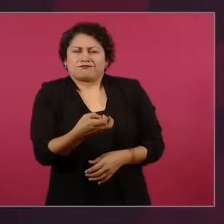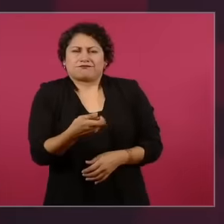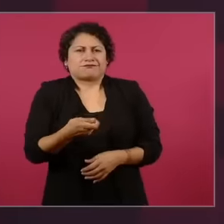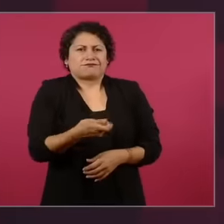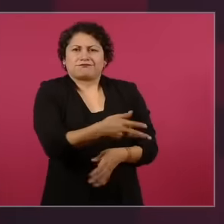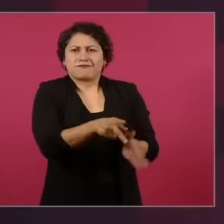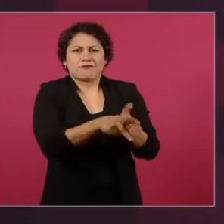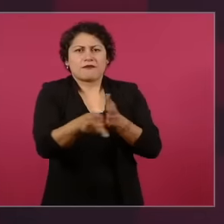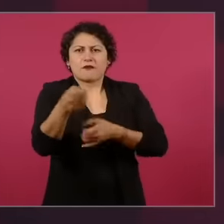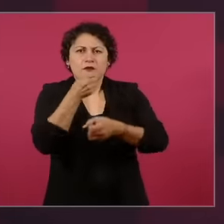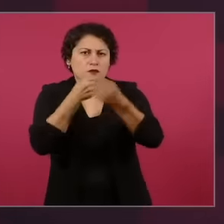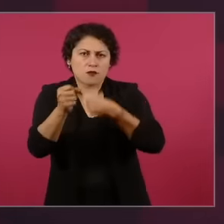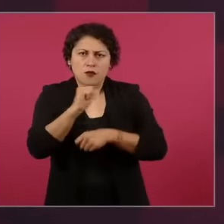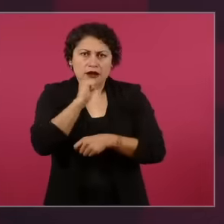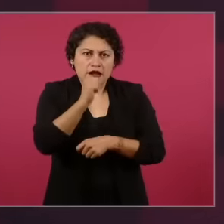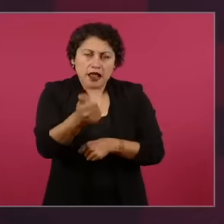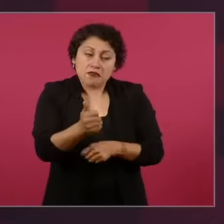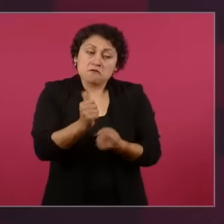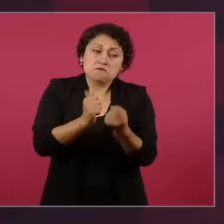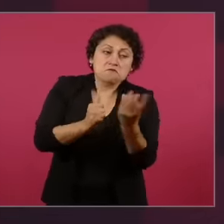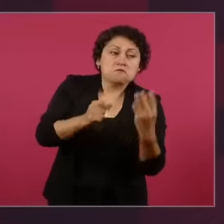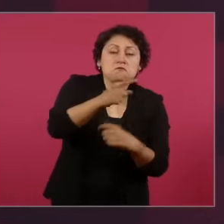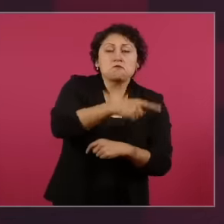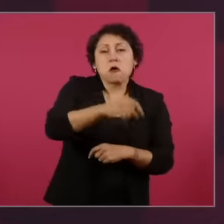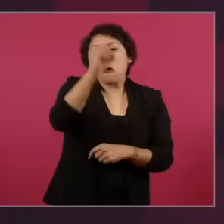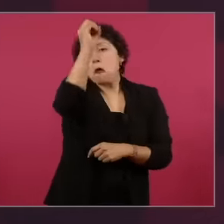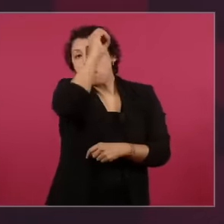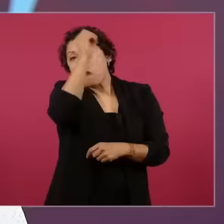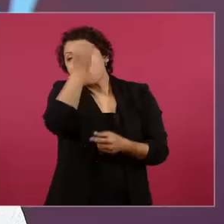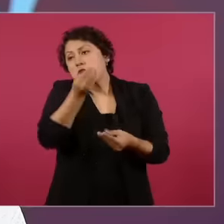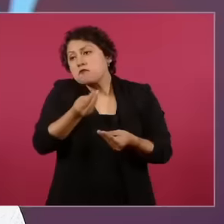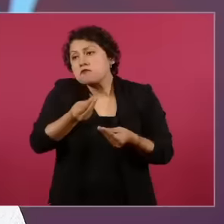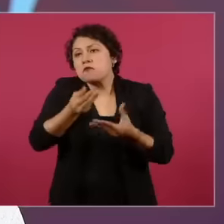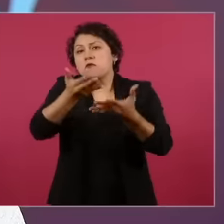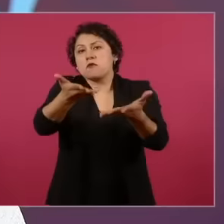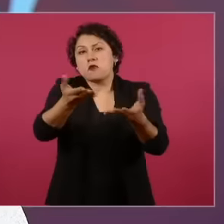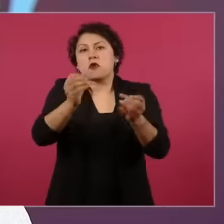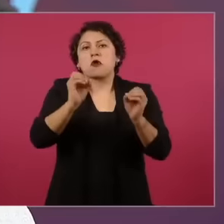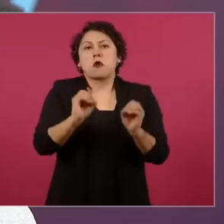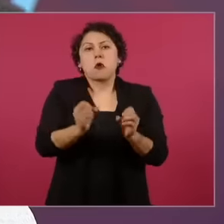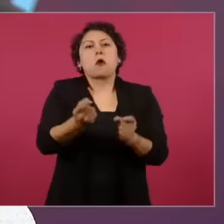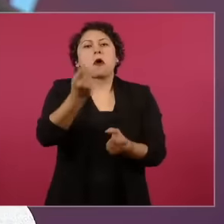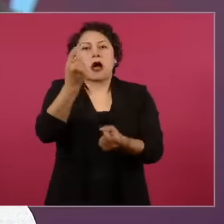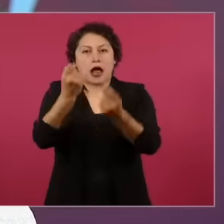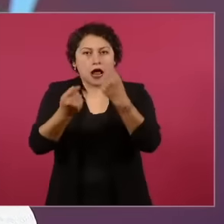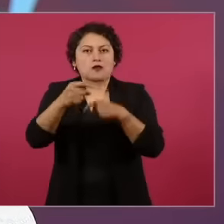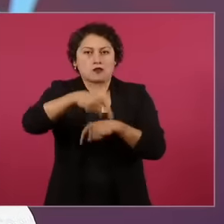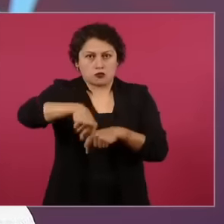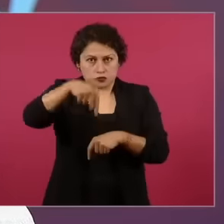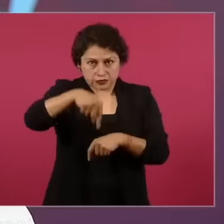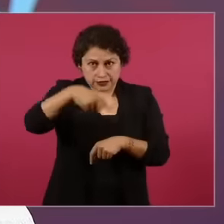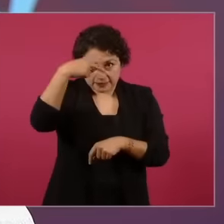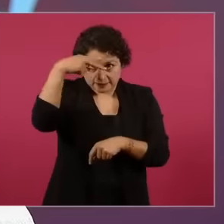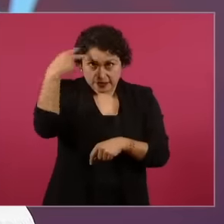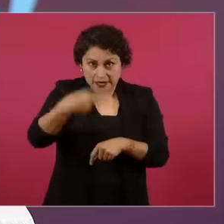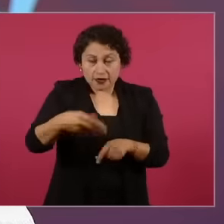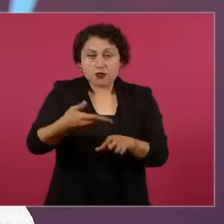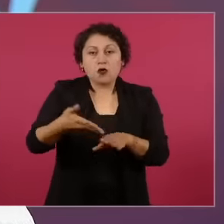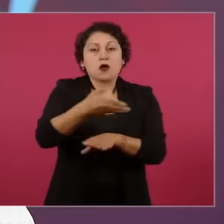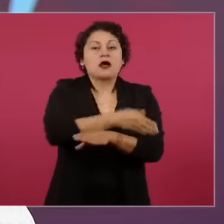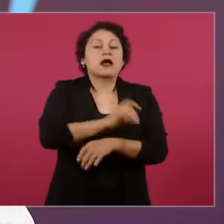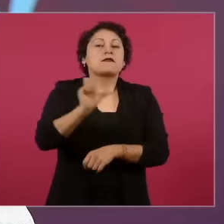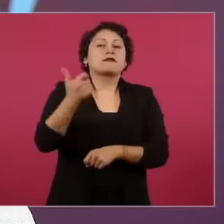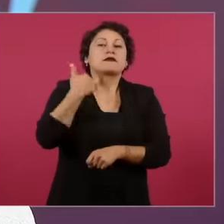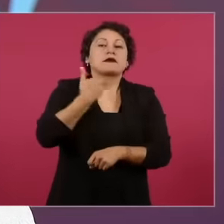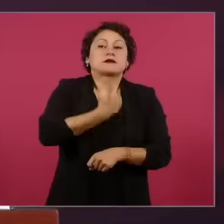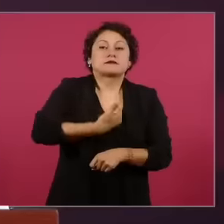Mexican opinion leaders and media corporations during the six-year term of Vicente Fox and Calderón when they